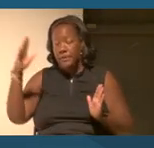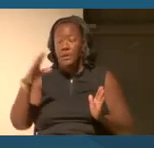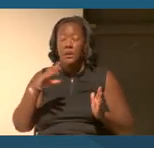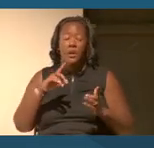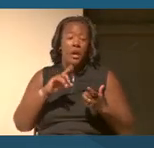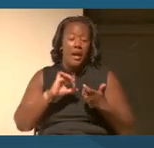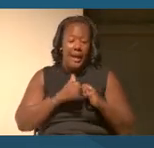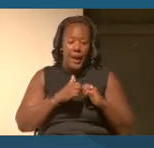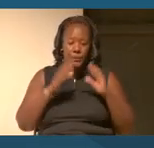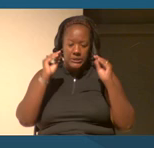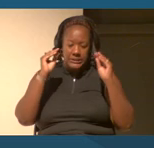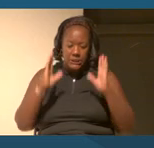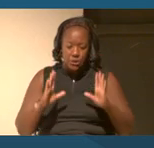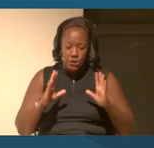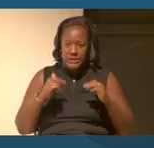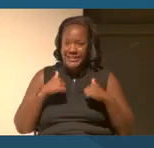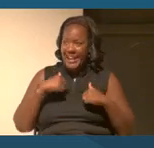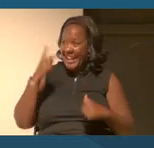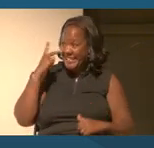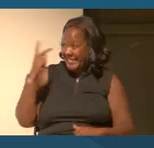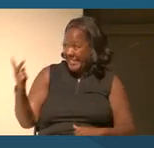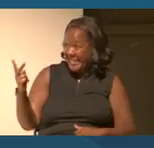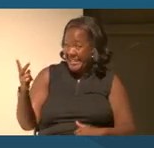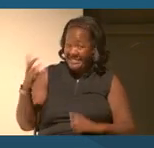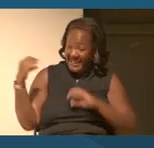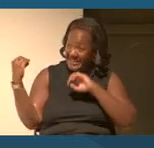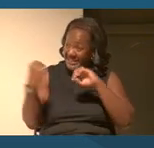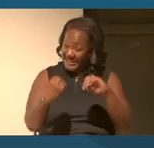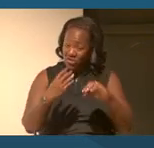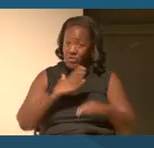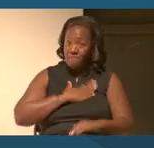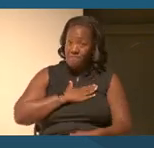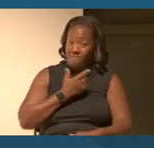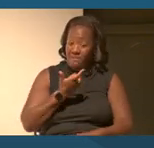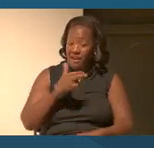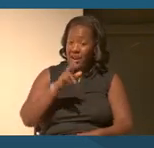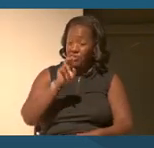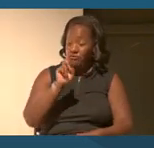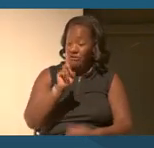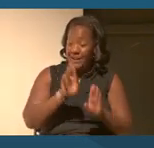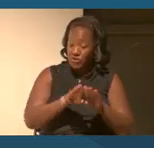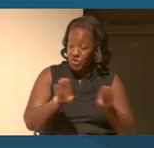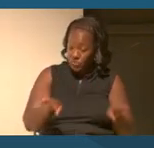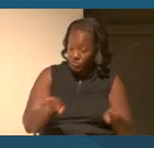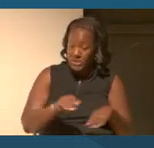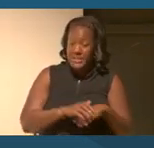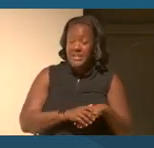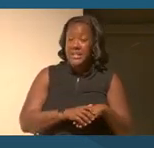How the teachers that I see my grandchildren working with and who are served by educators